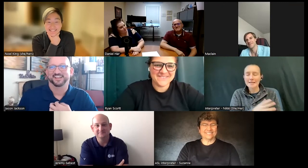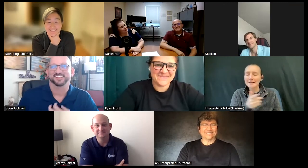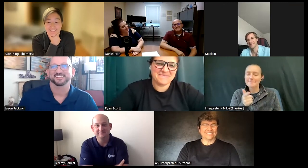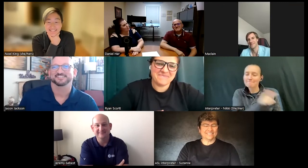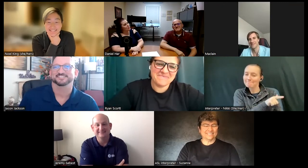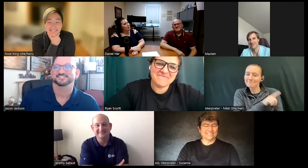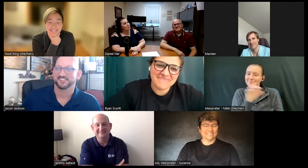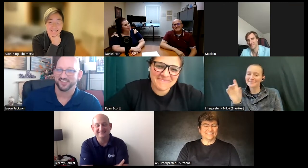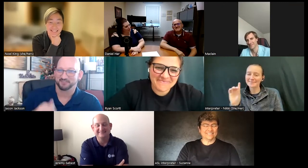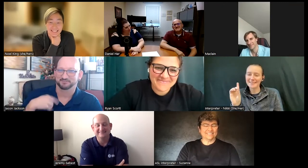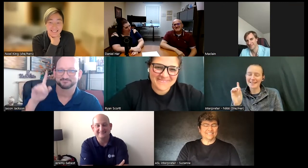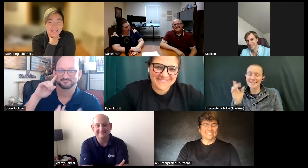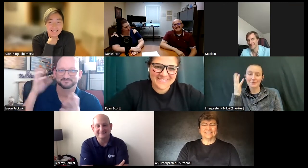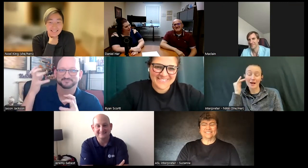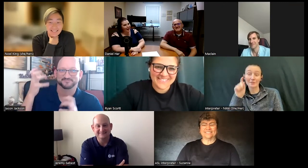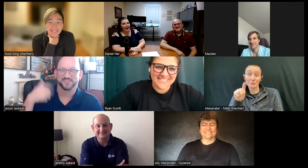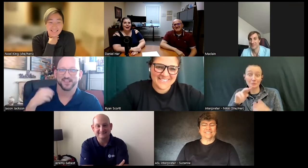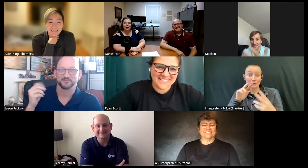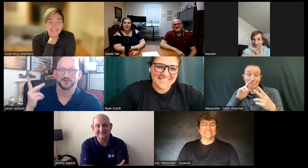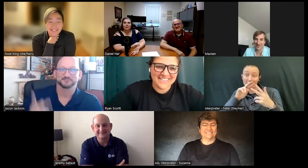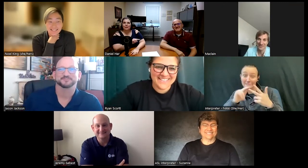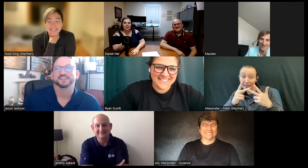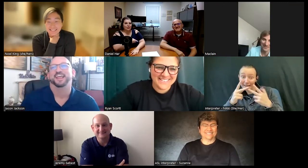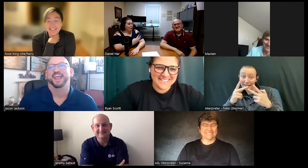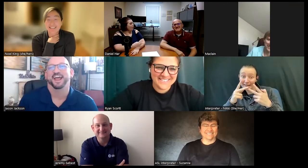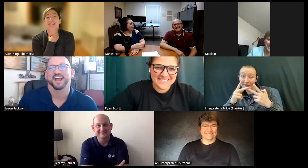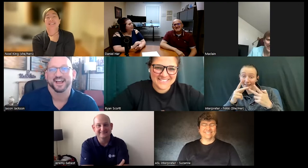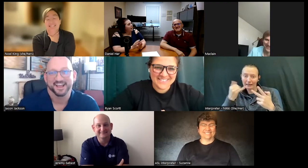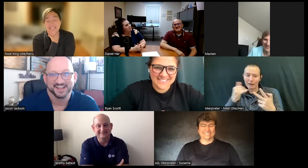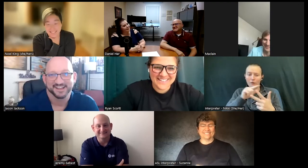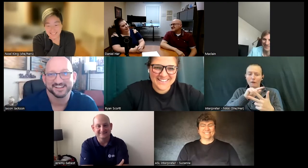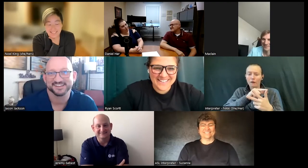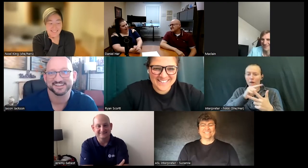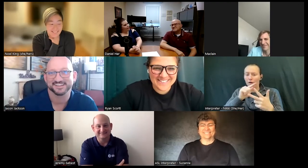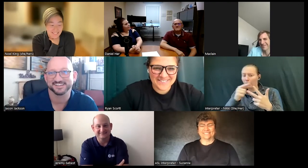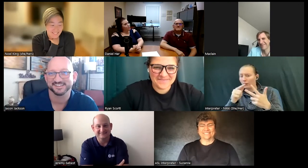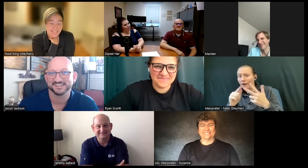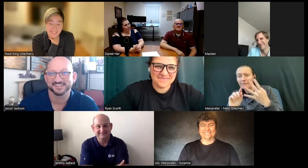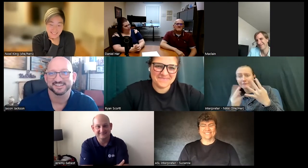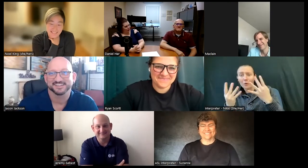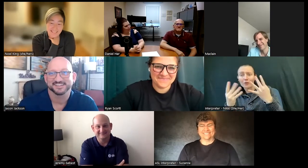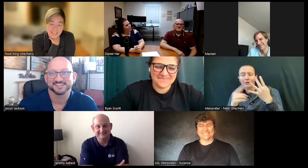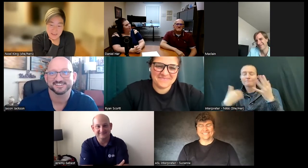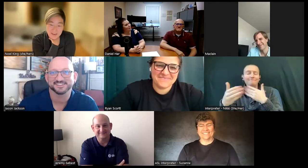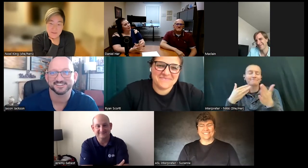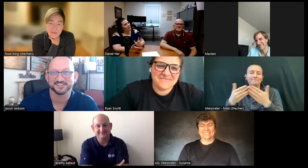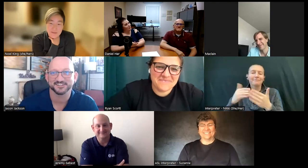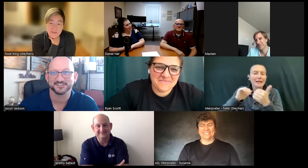because you were supposed to be number two and now you're what one two three four please tell me how did you get into your field and what inspired you to get